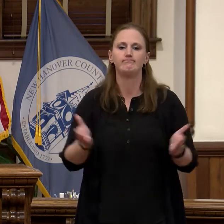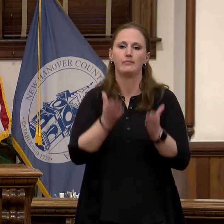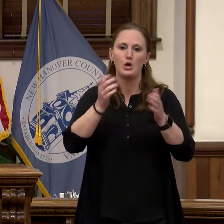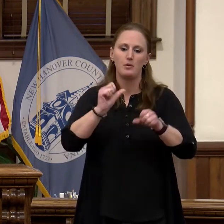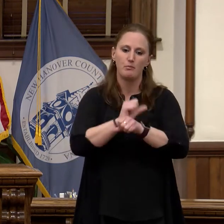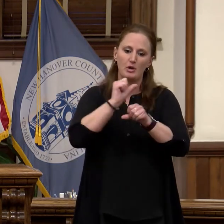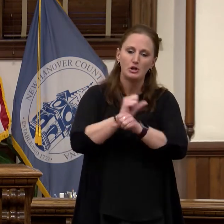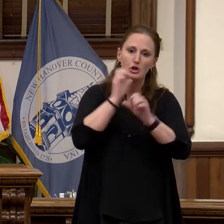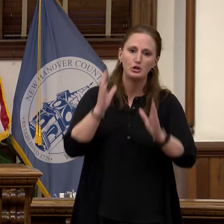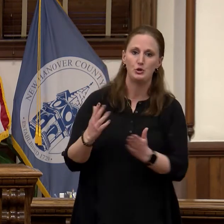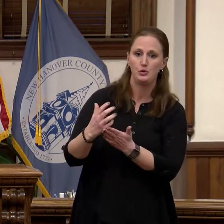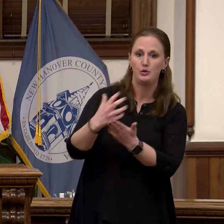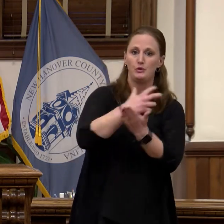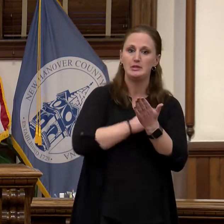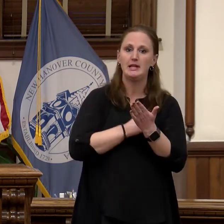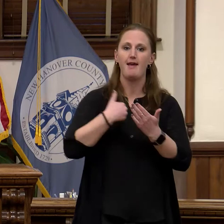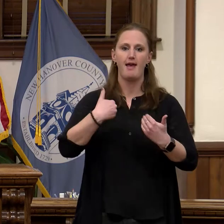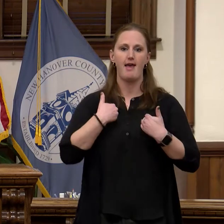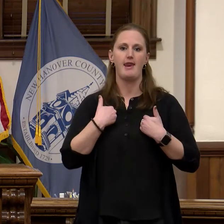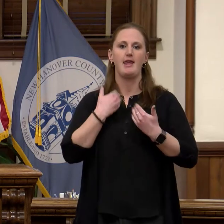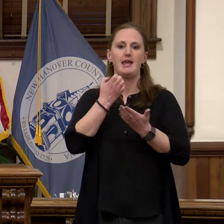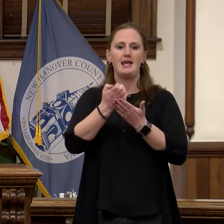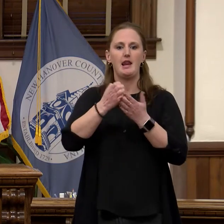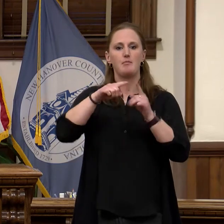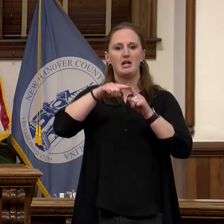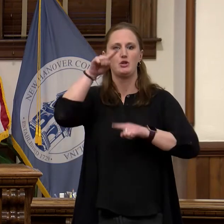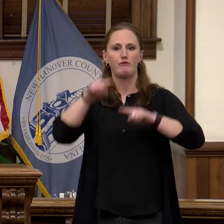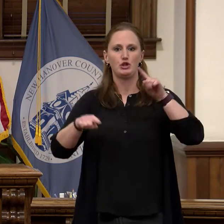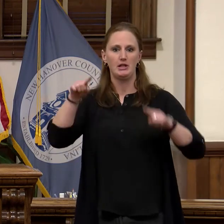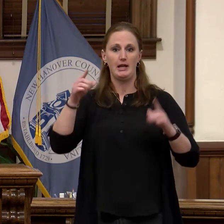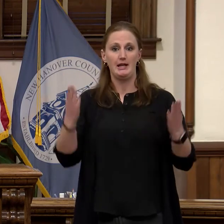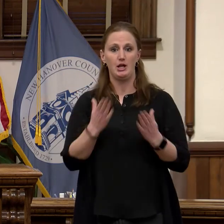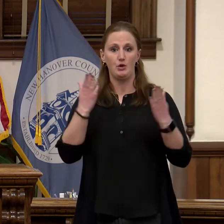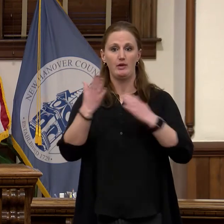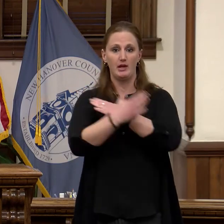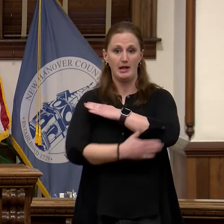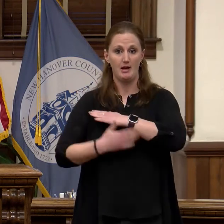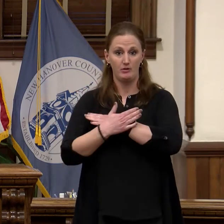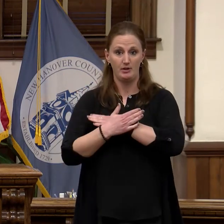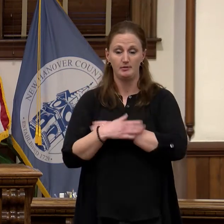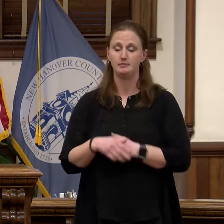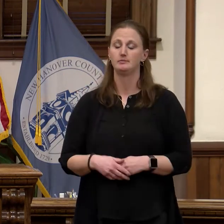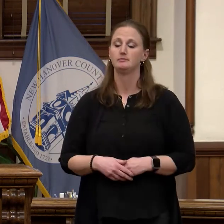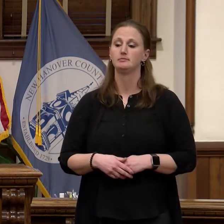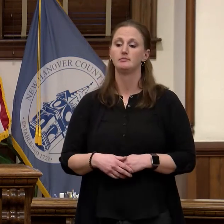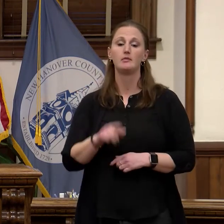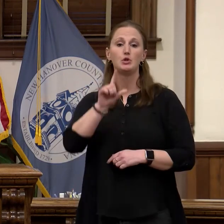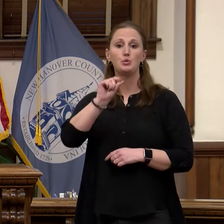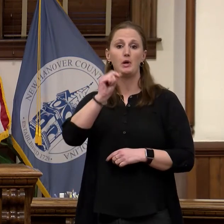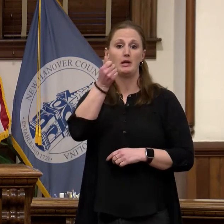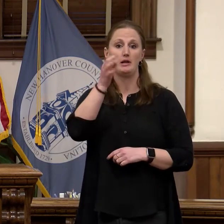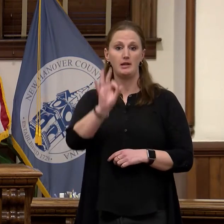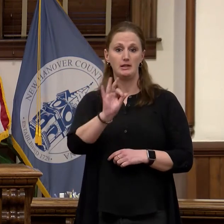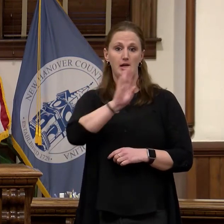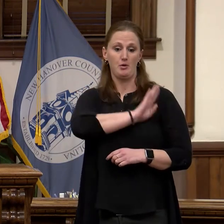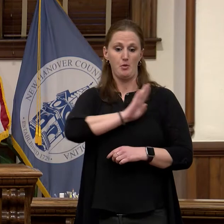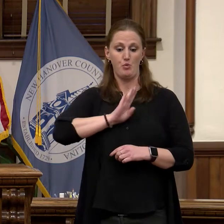diversity in New Hanover County. In 2019 the Board of Commissioners also approved